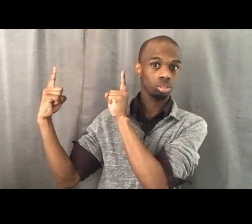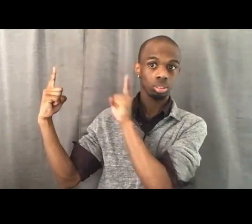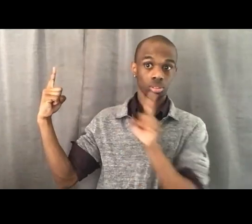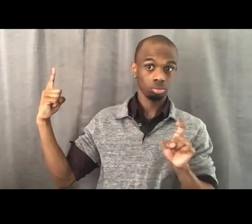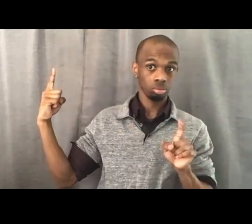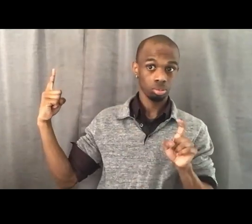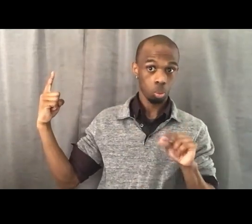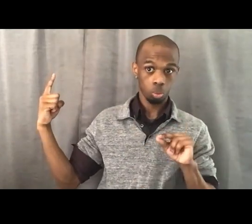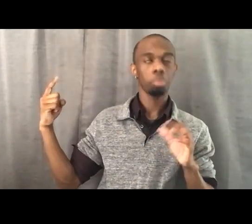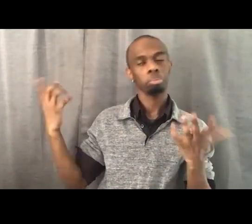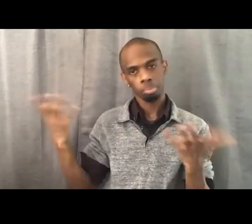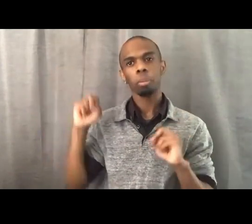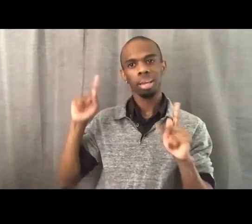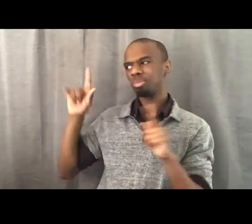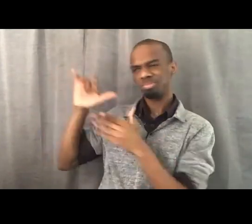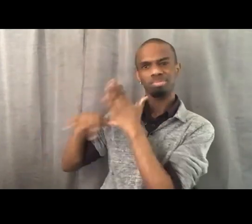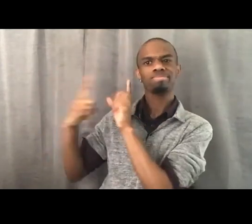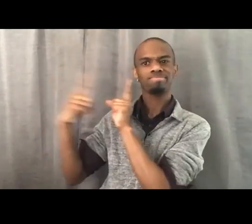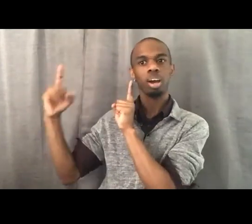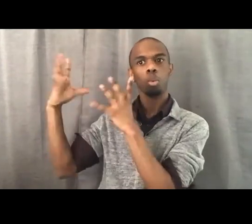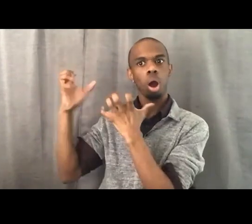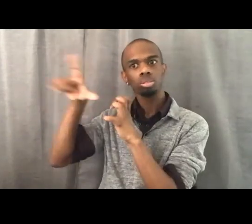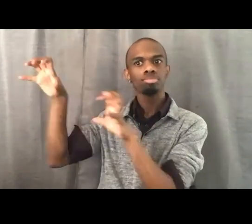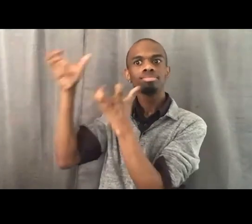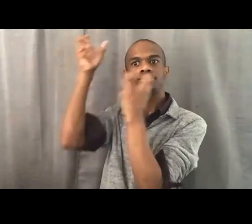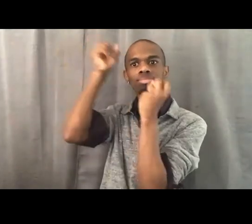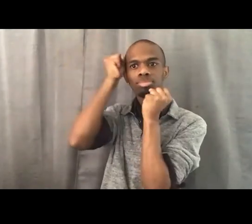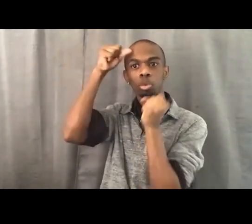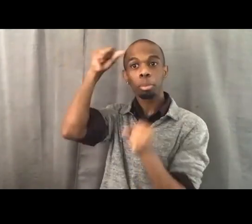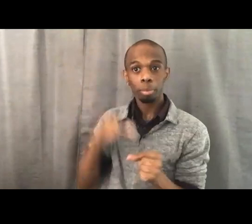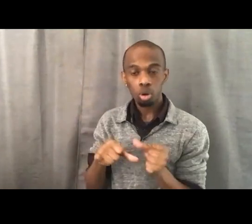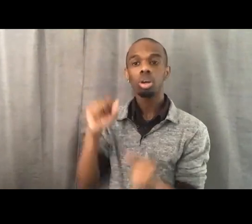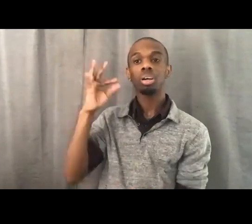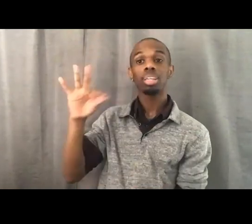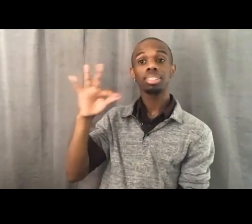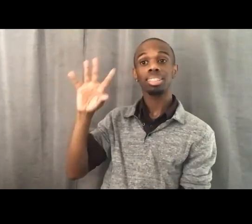So I want you to remember the year 1965 as the year that we transitioned